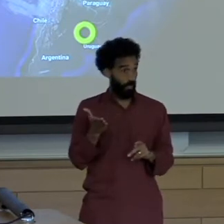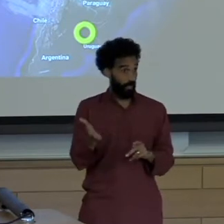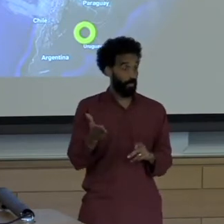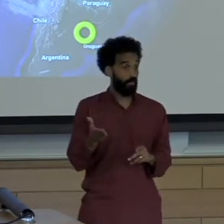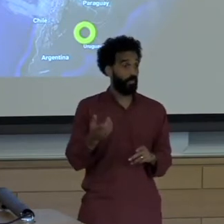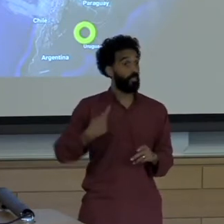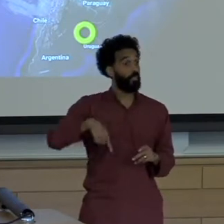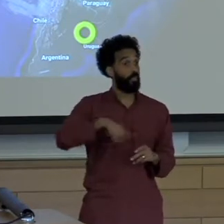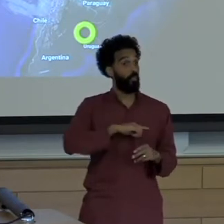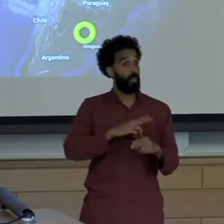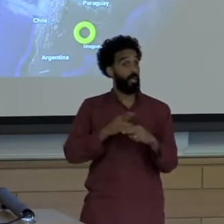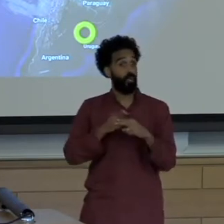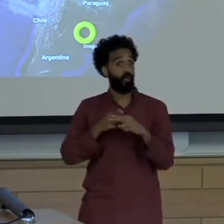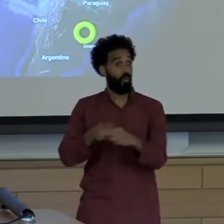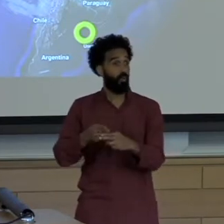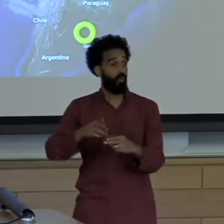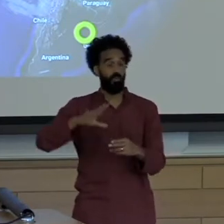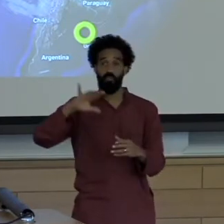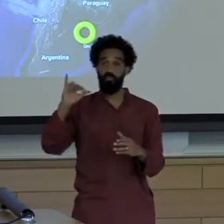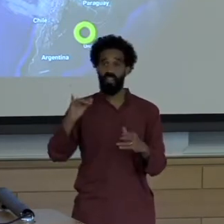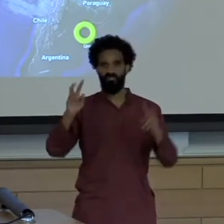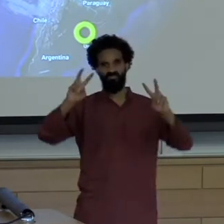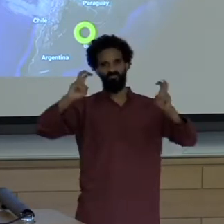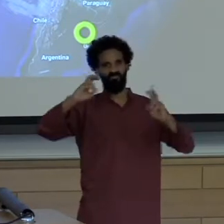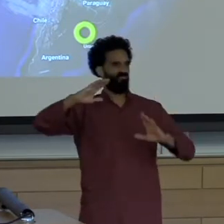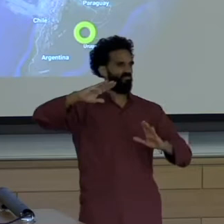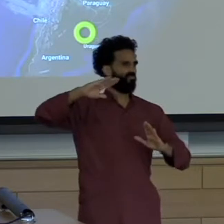The capital of Latin America, with some irony, right?